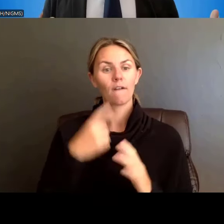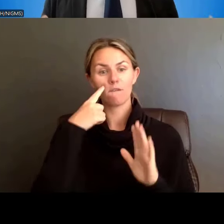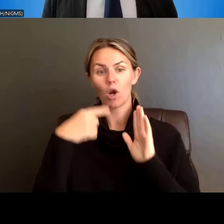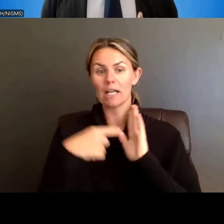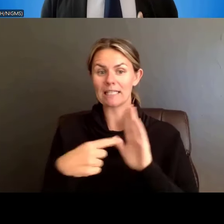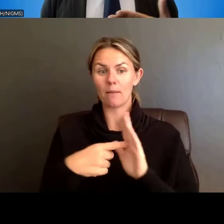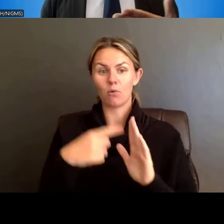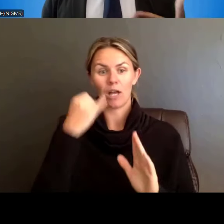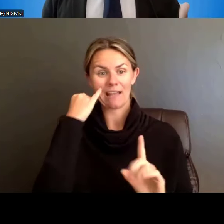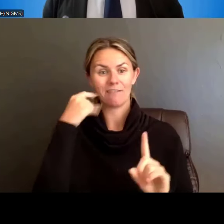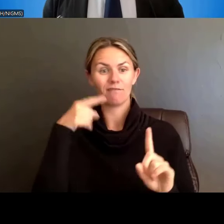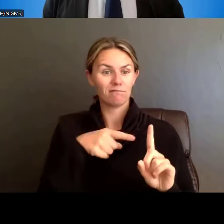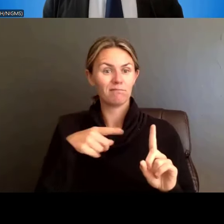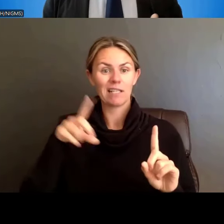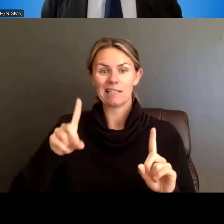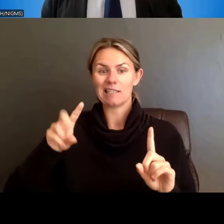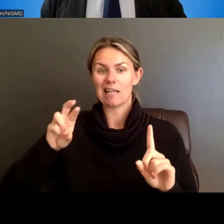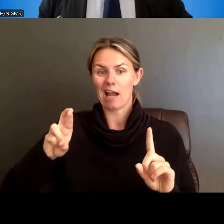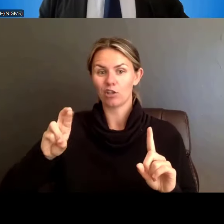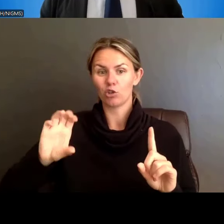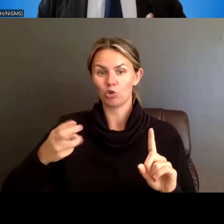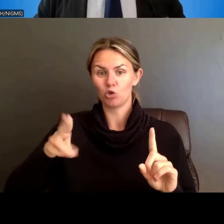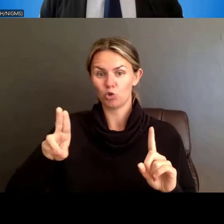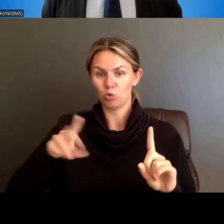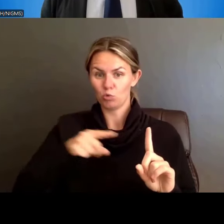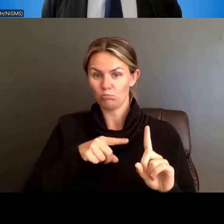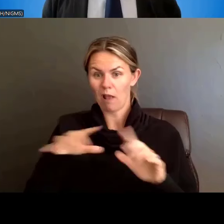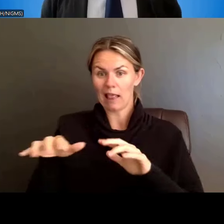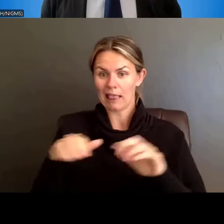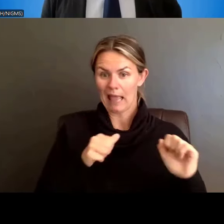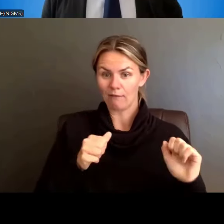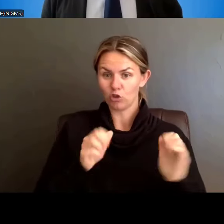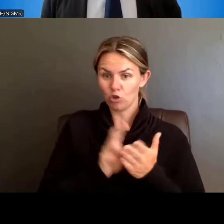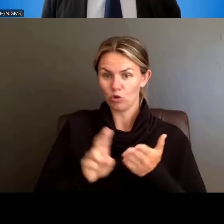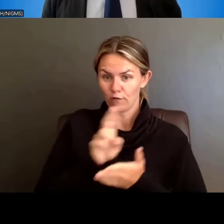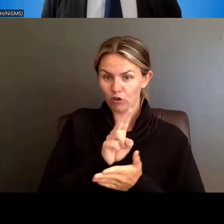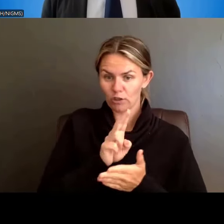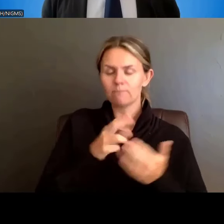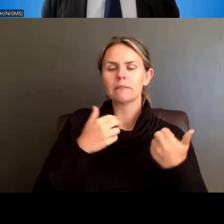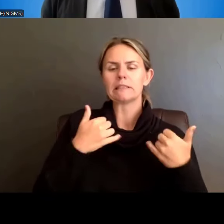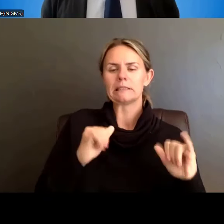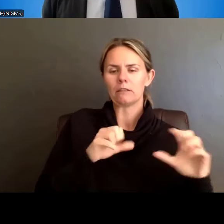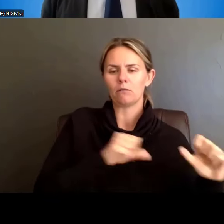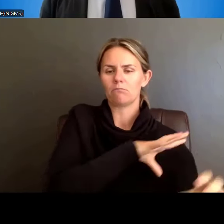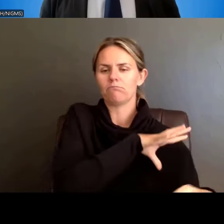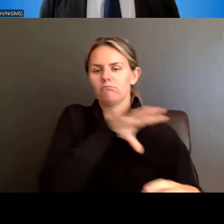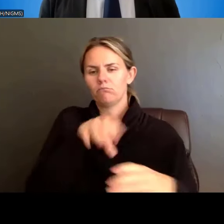we can still incorporate the outcomes relevant to the training grant as part of the application.